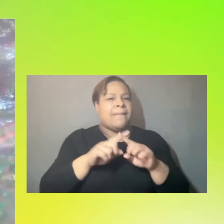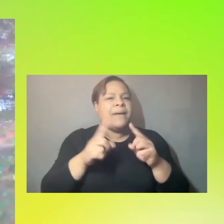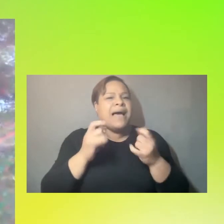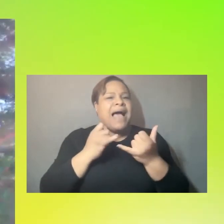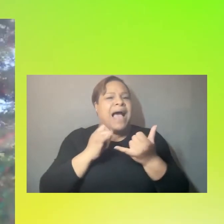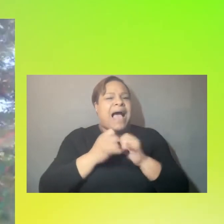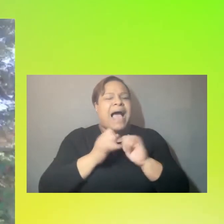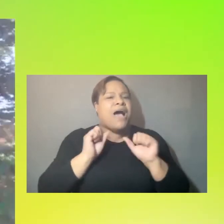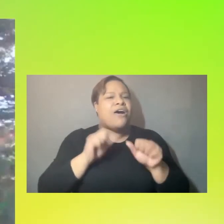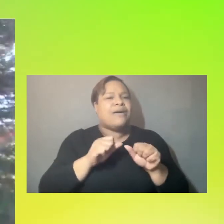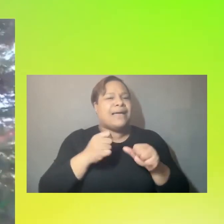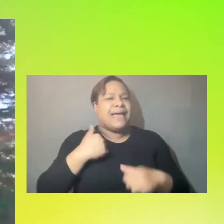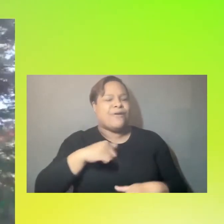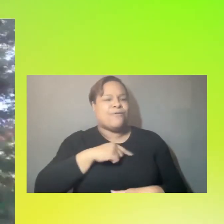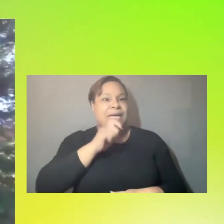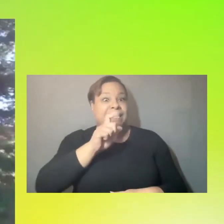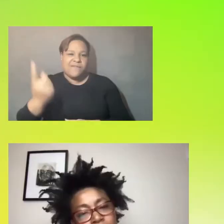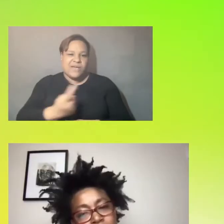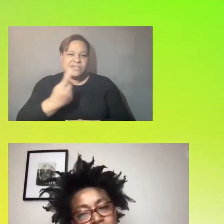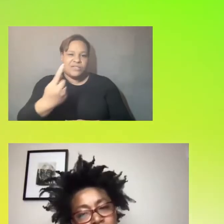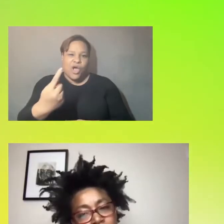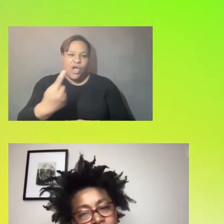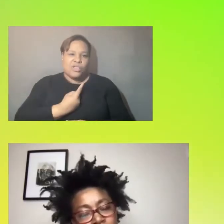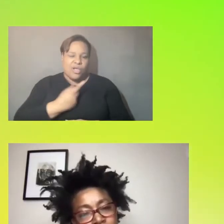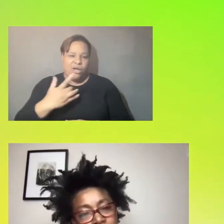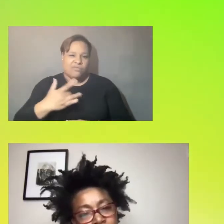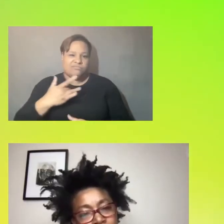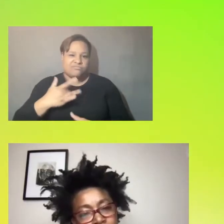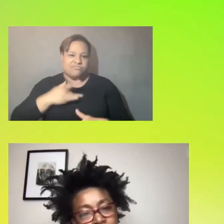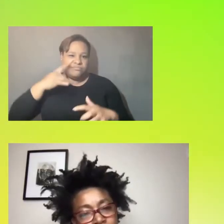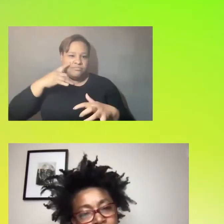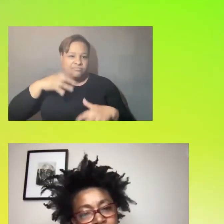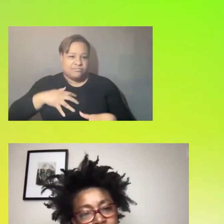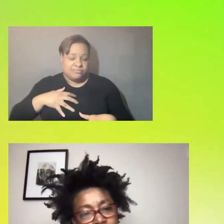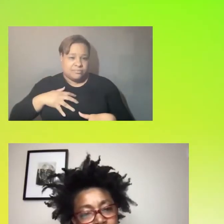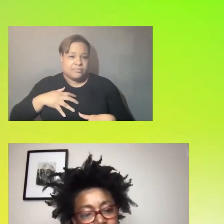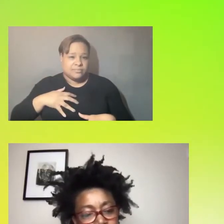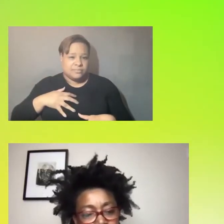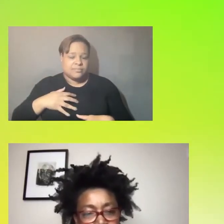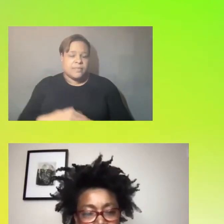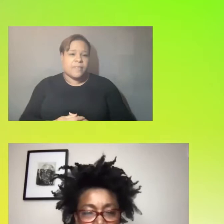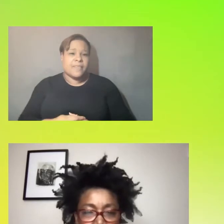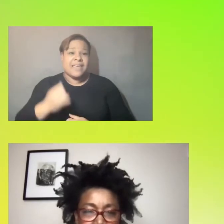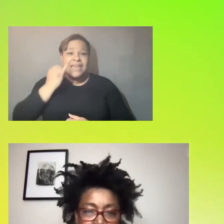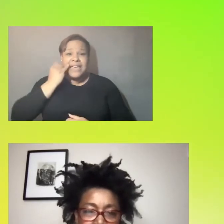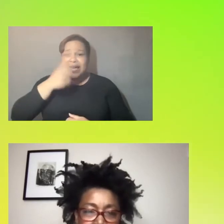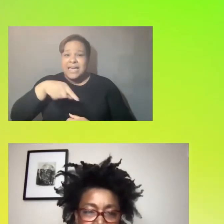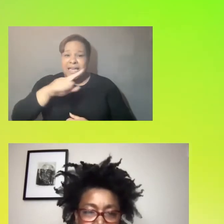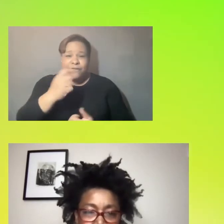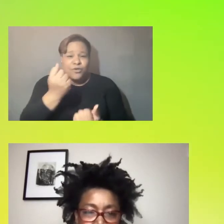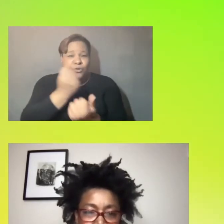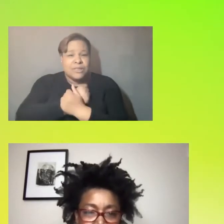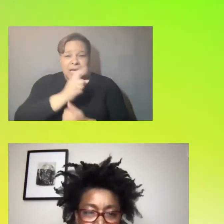freedom feels like together. If you love Black people, if you are committed to Black liberation,